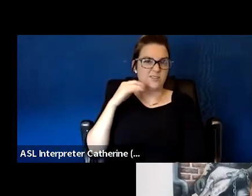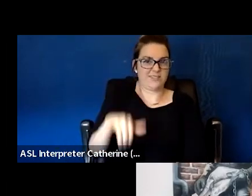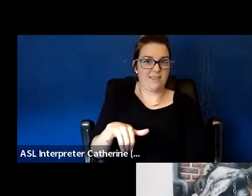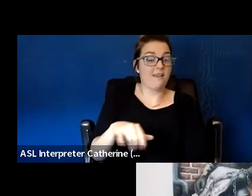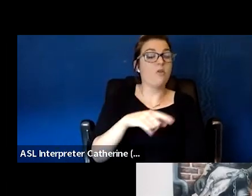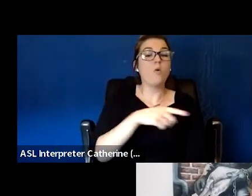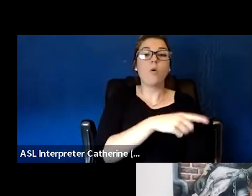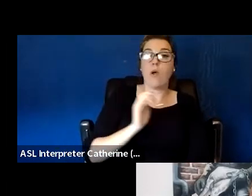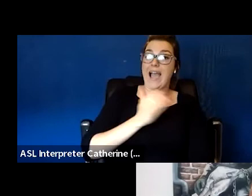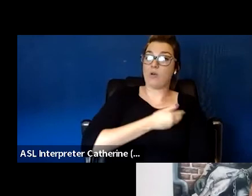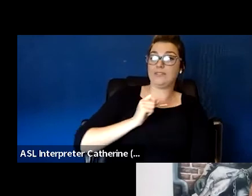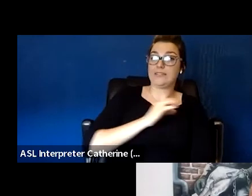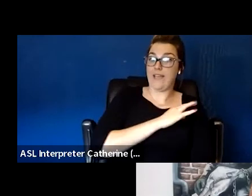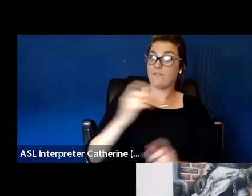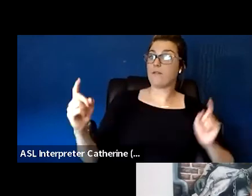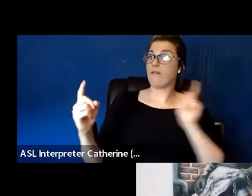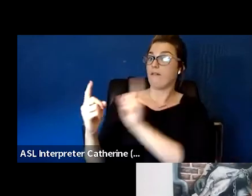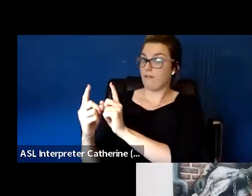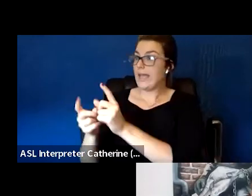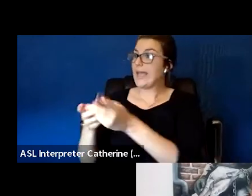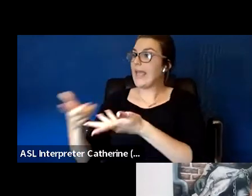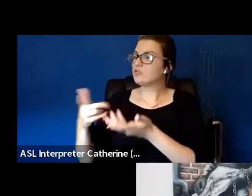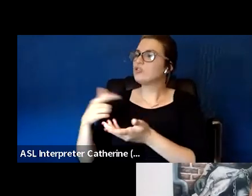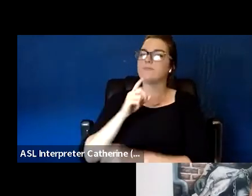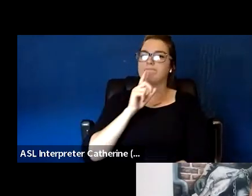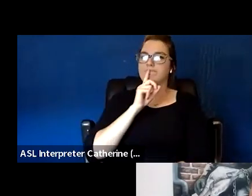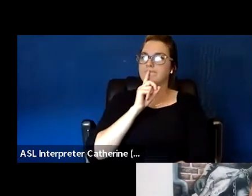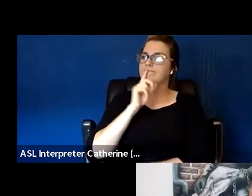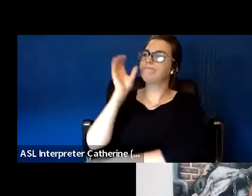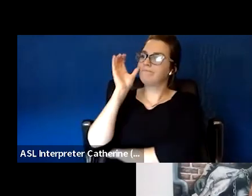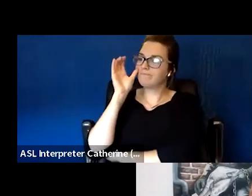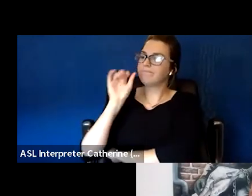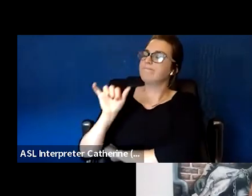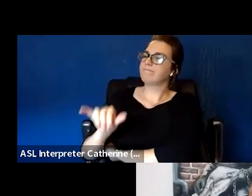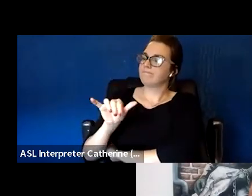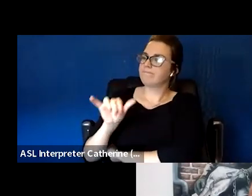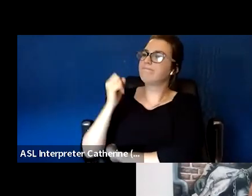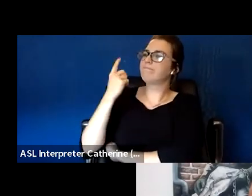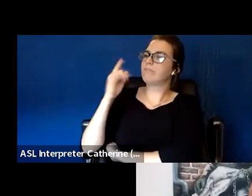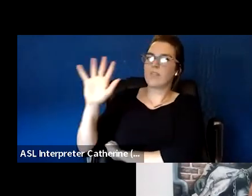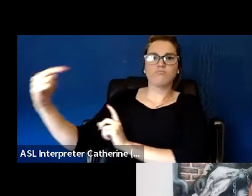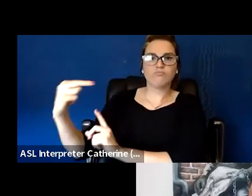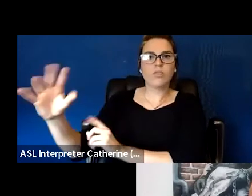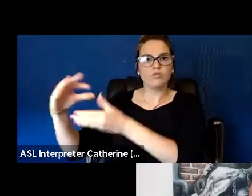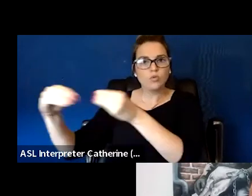is really, really important. Also understanding behavioral health actions and triggers.